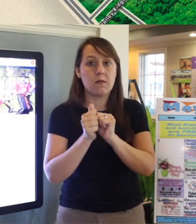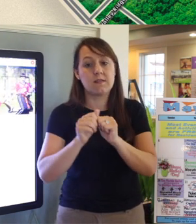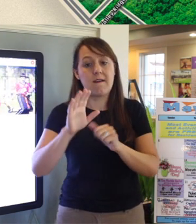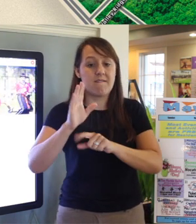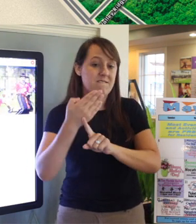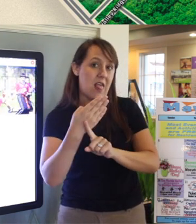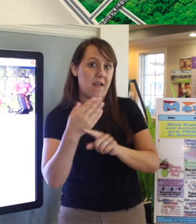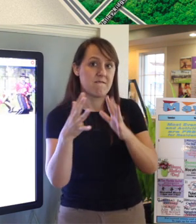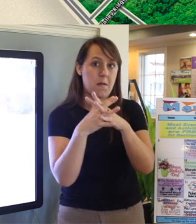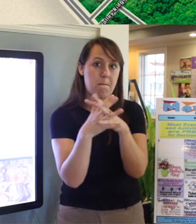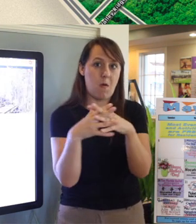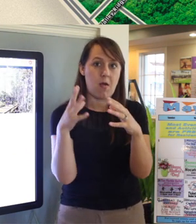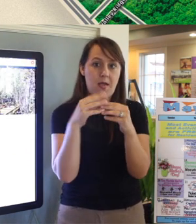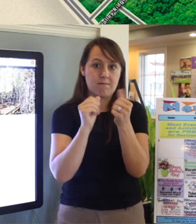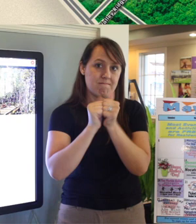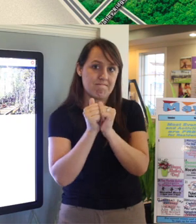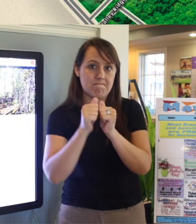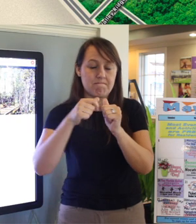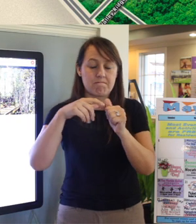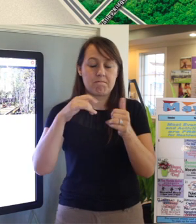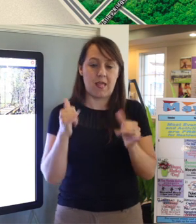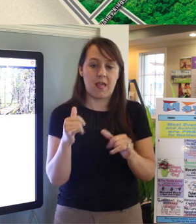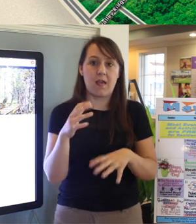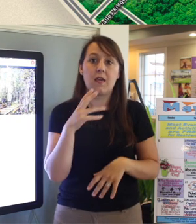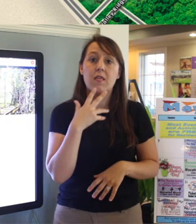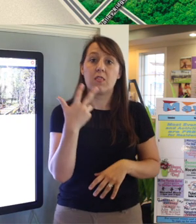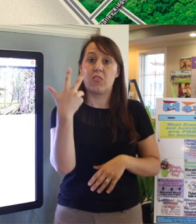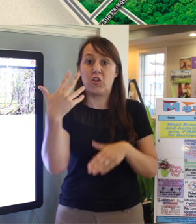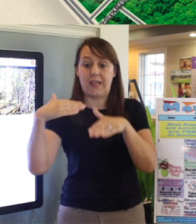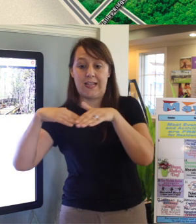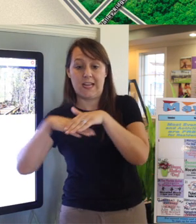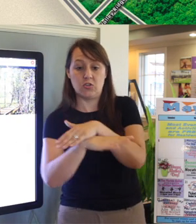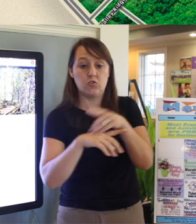and it has three entry points into the Greenway Trailway system